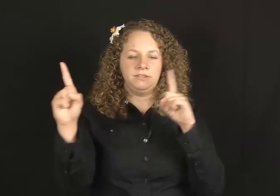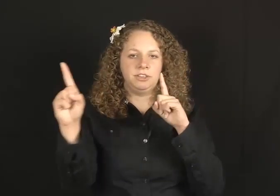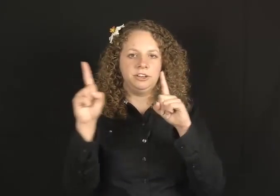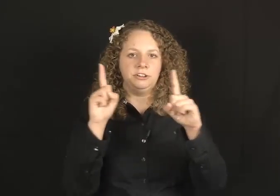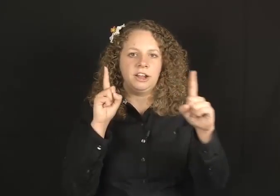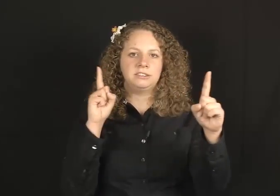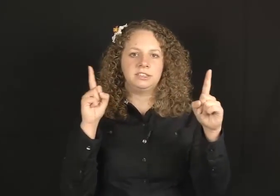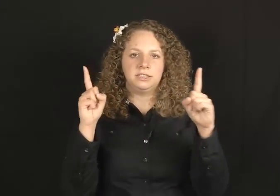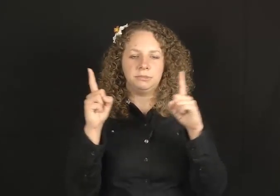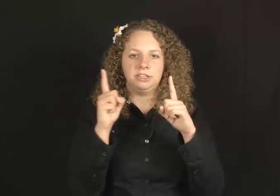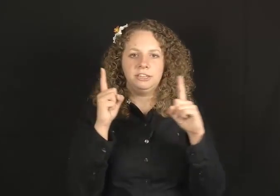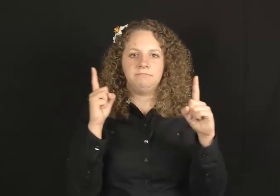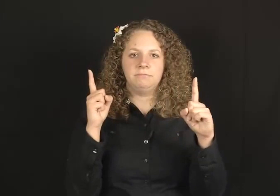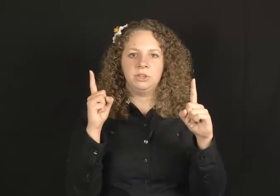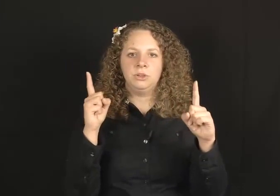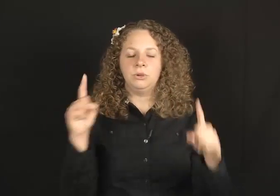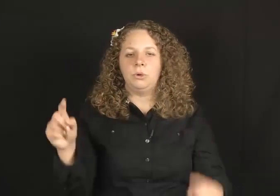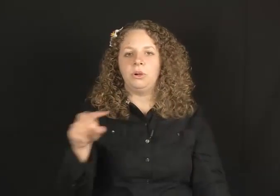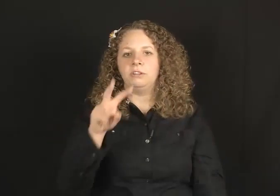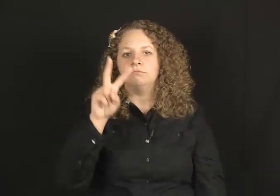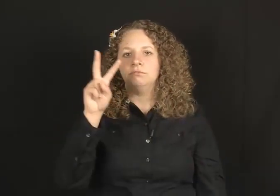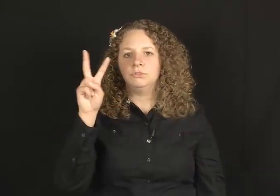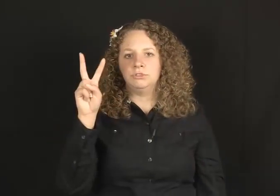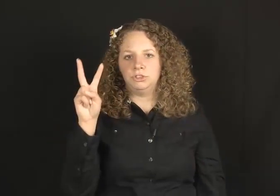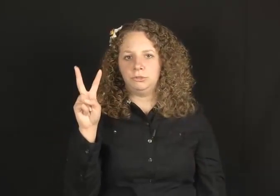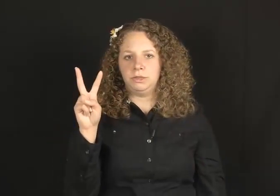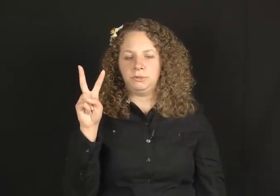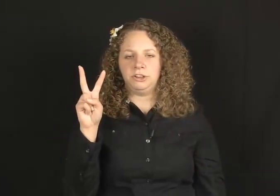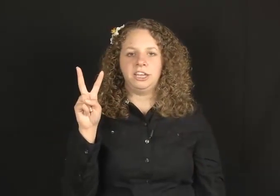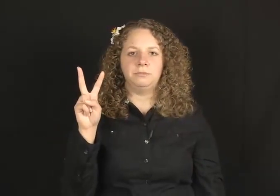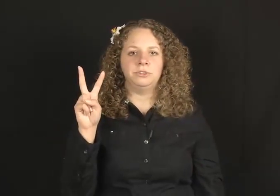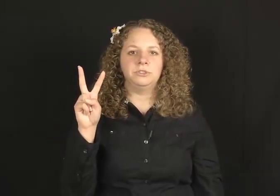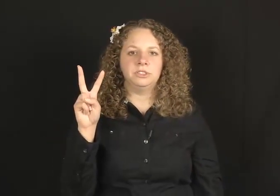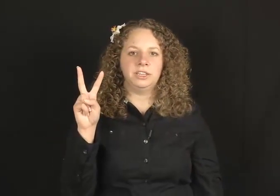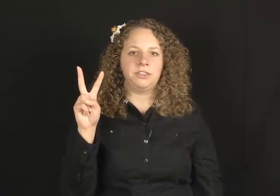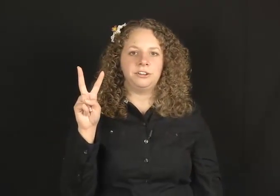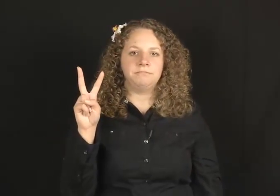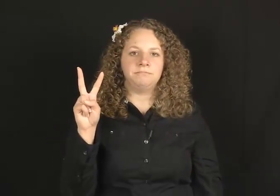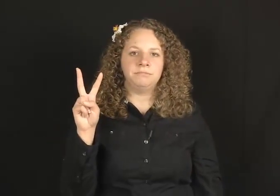if they're interacting separately, or CL-2: two people or animals.